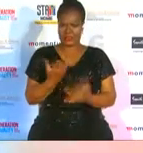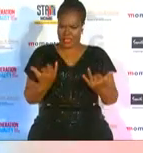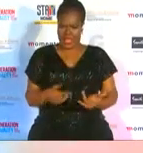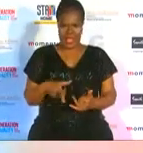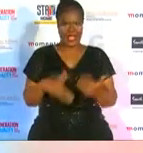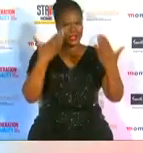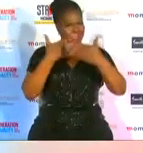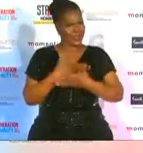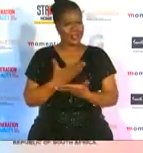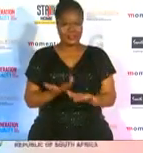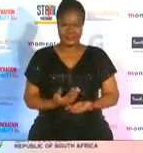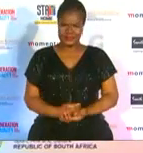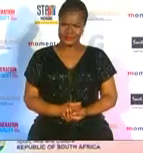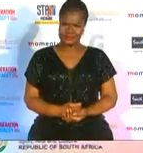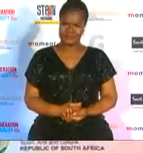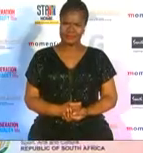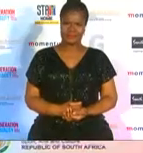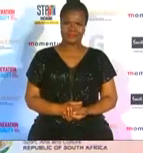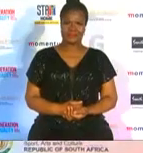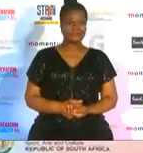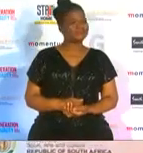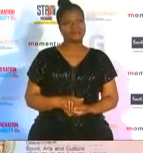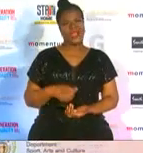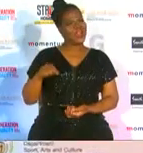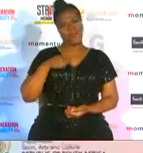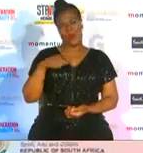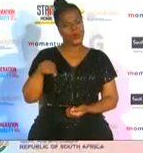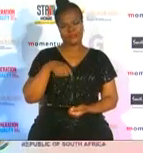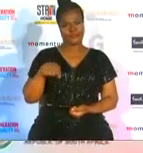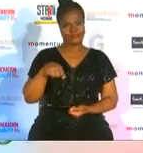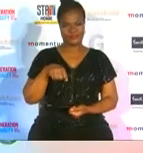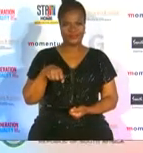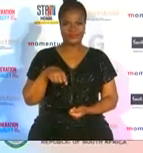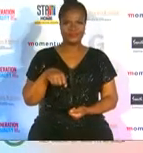ministerial office um no i didn't yeah when i started